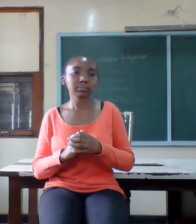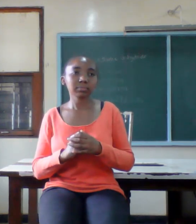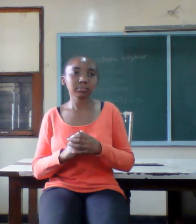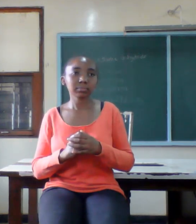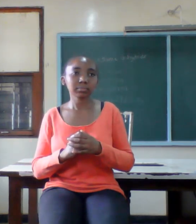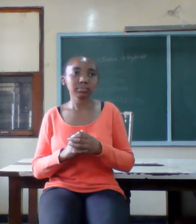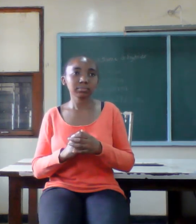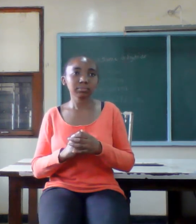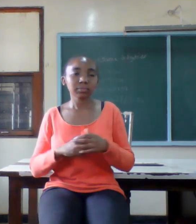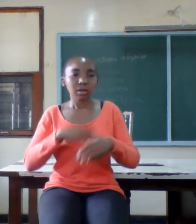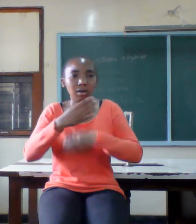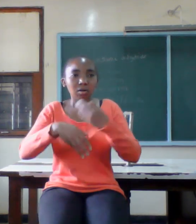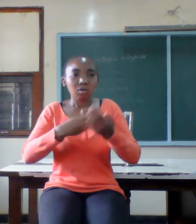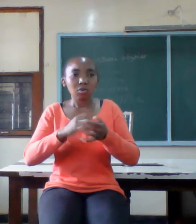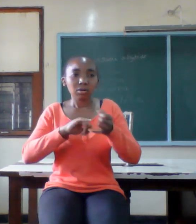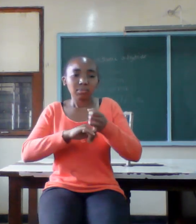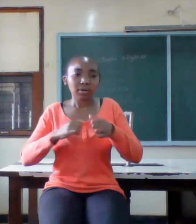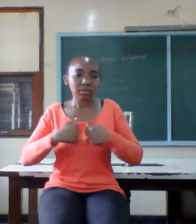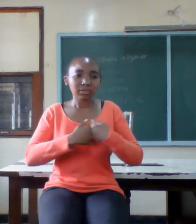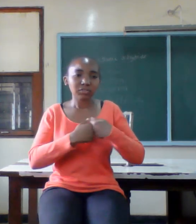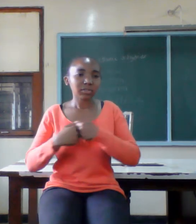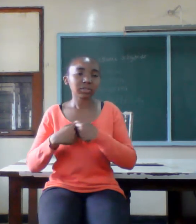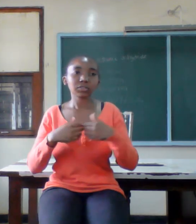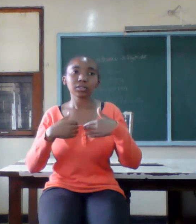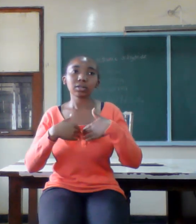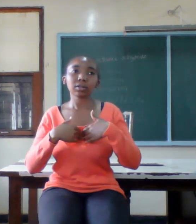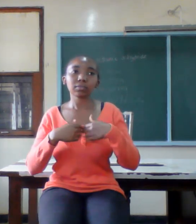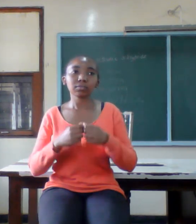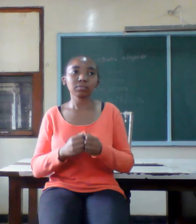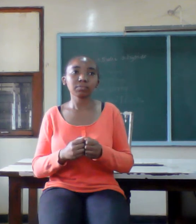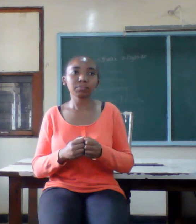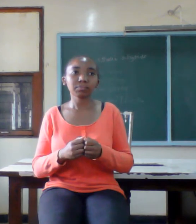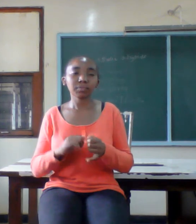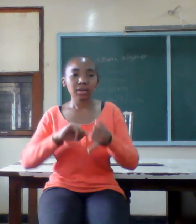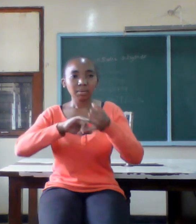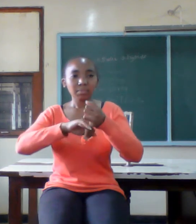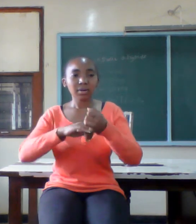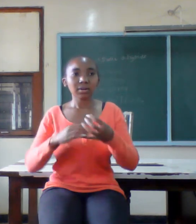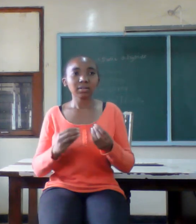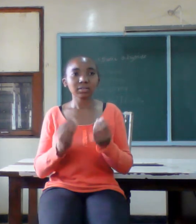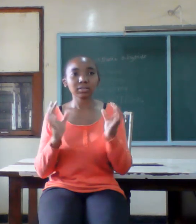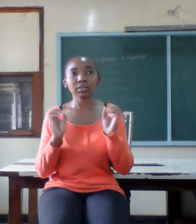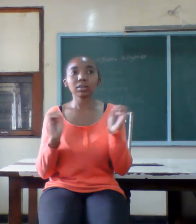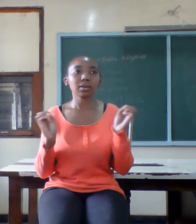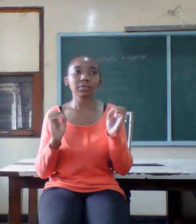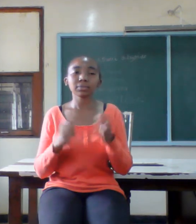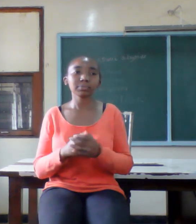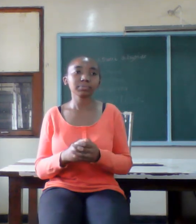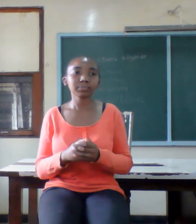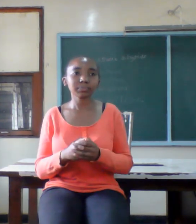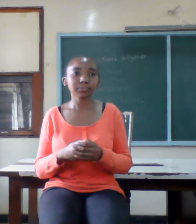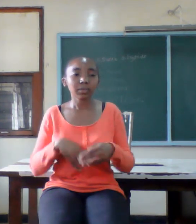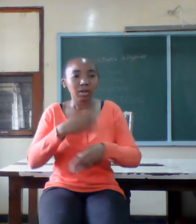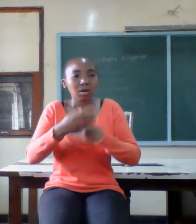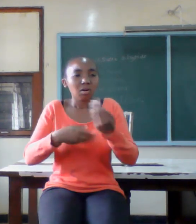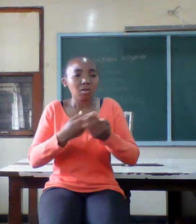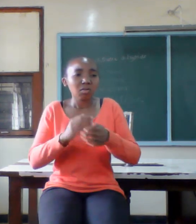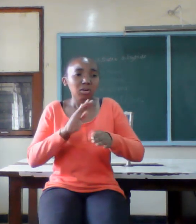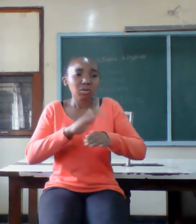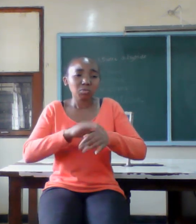has its own challenges marriage is not a bed of roses every good marriage has gone through its